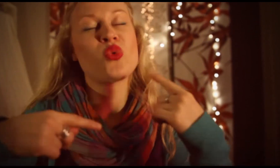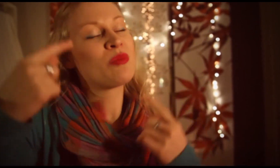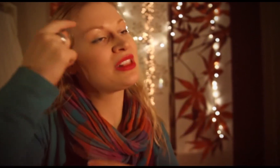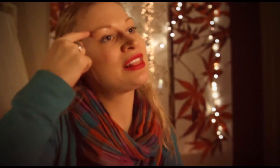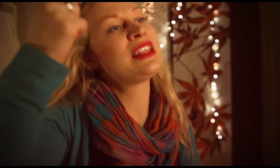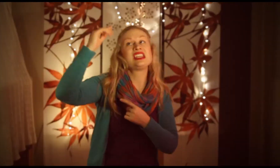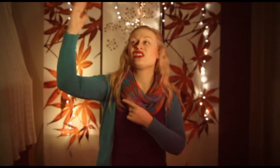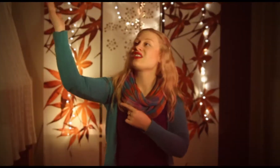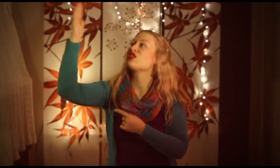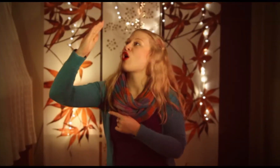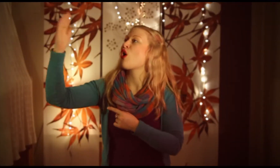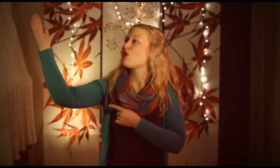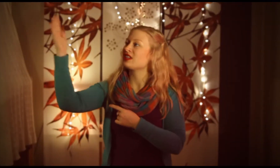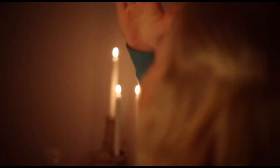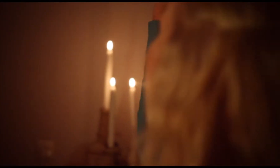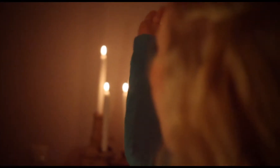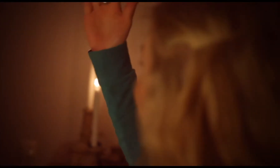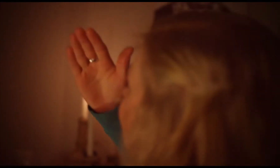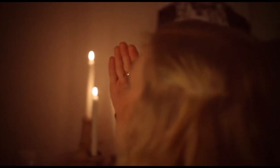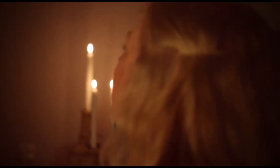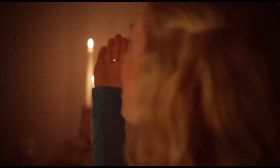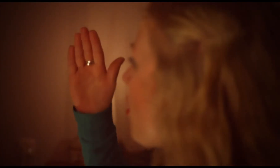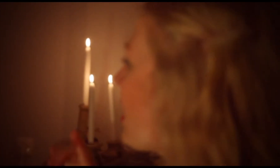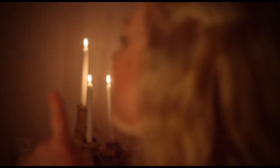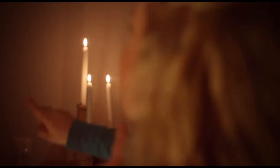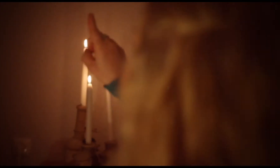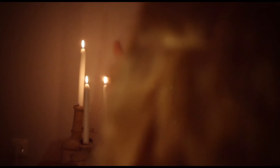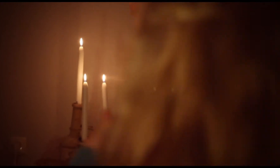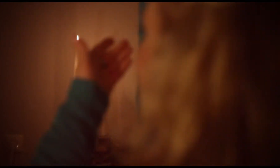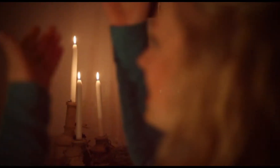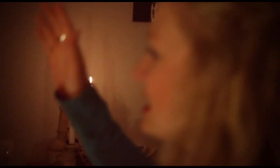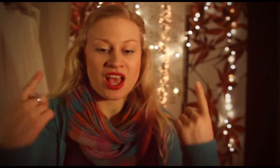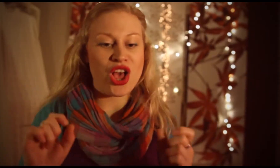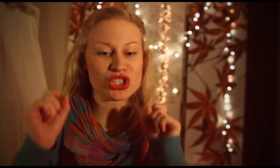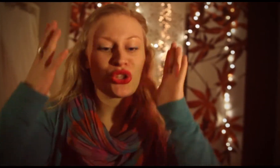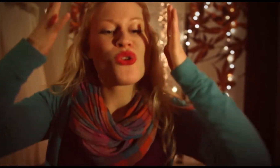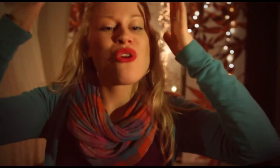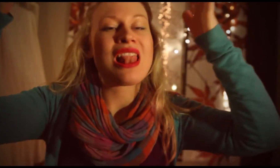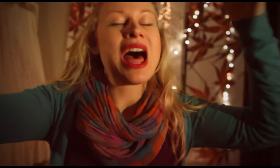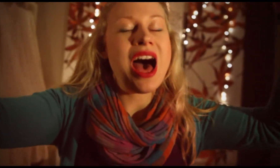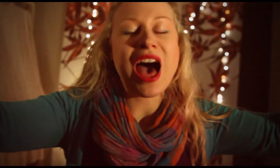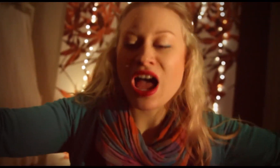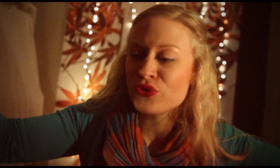we believe in the Holy Spirit and He's given us new life.